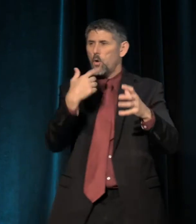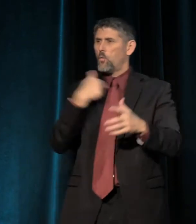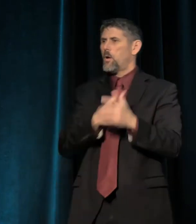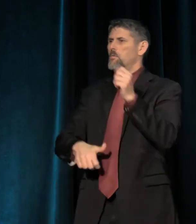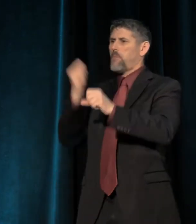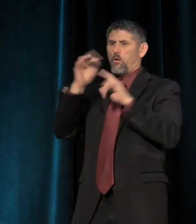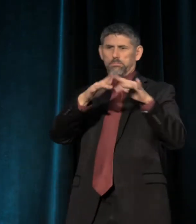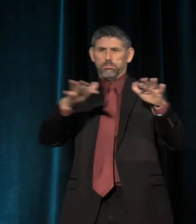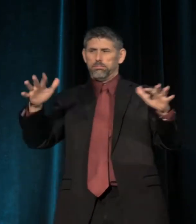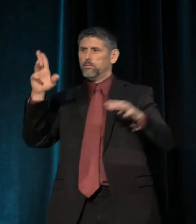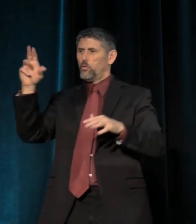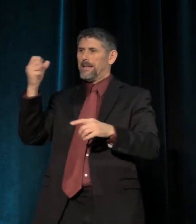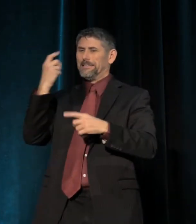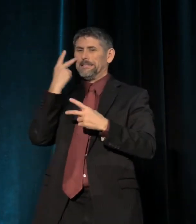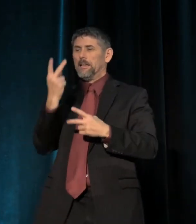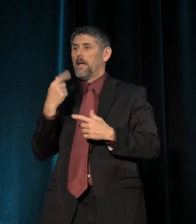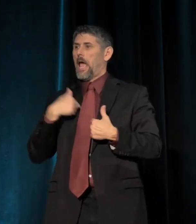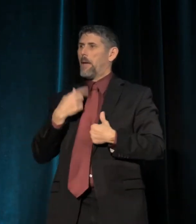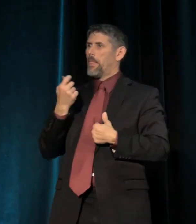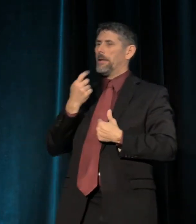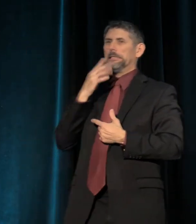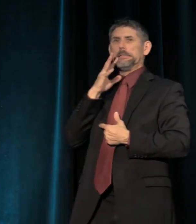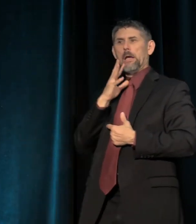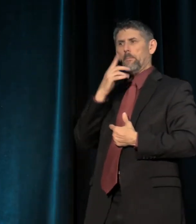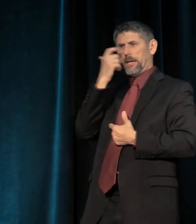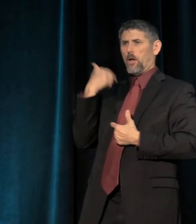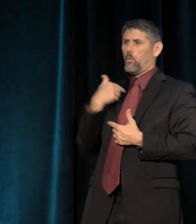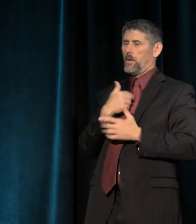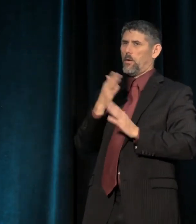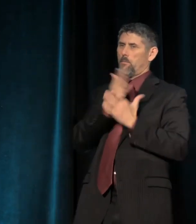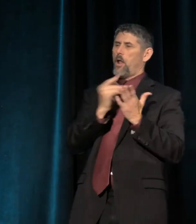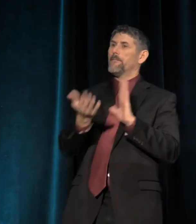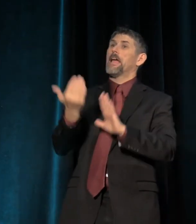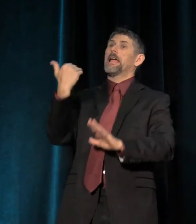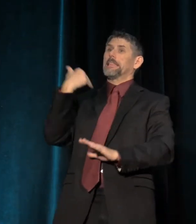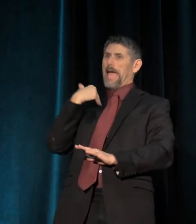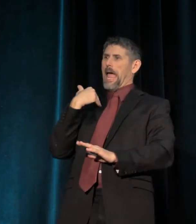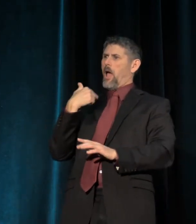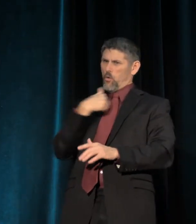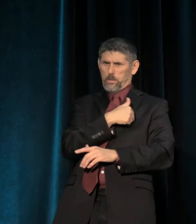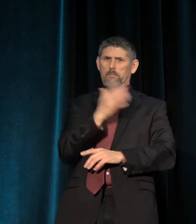prompting a little bit of jealousy in me because we were a part of the last generation, that was the most diverse generation